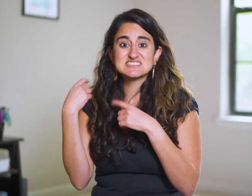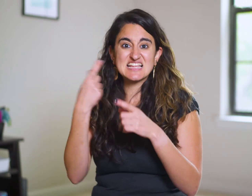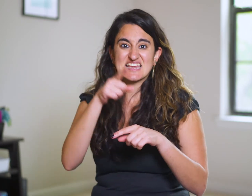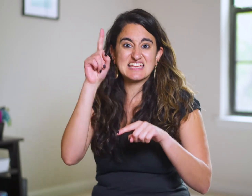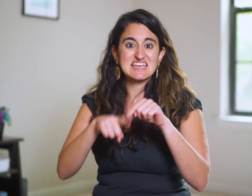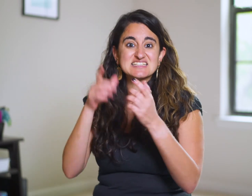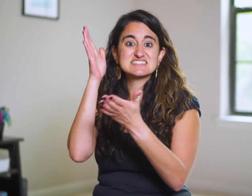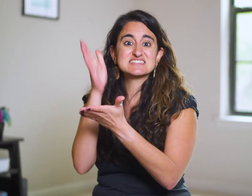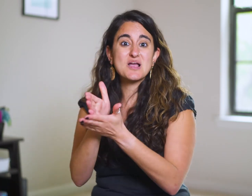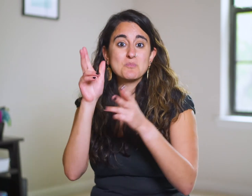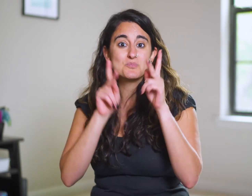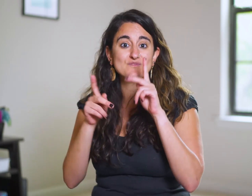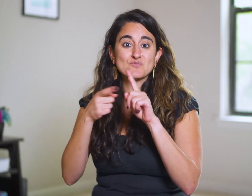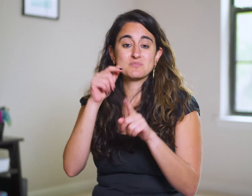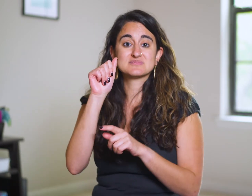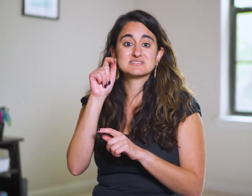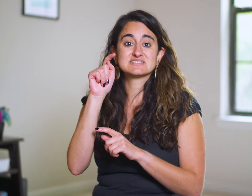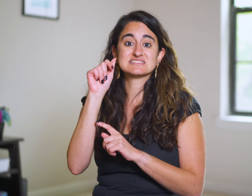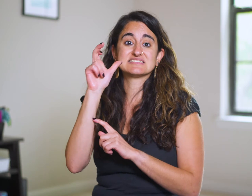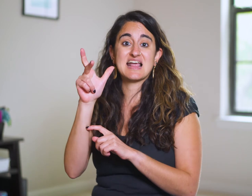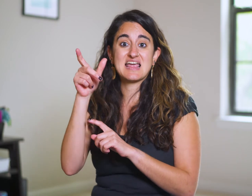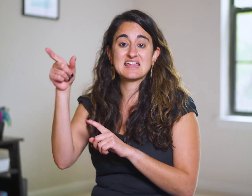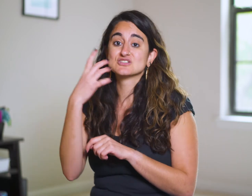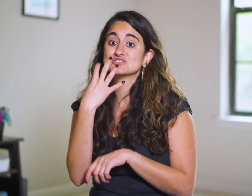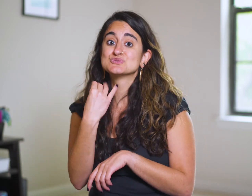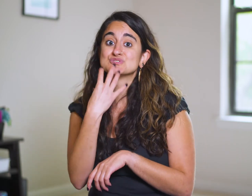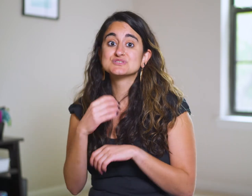since they can’t stop people from attacking the Jews,